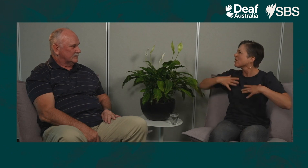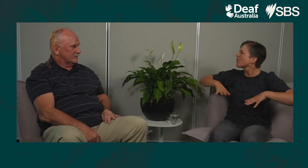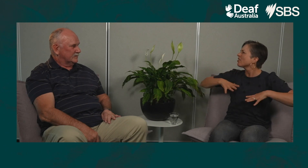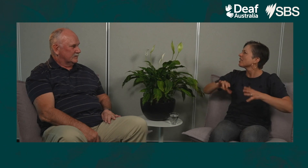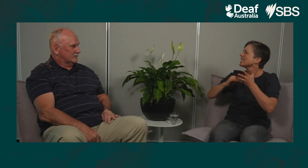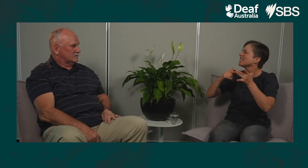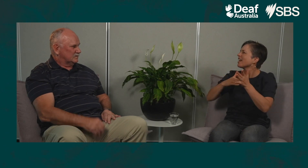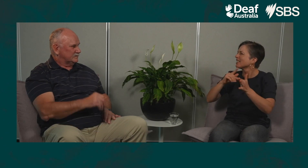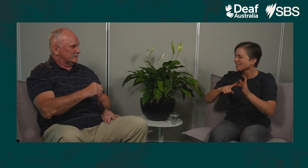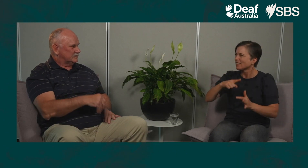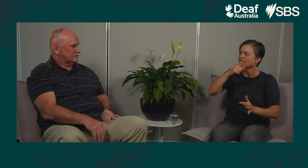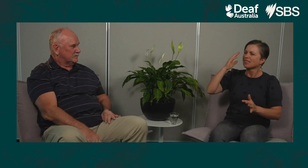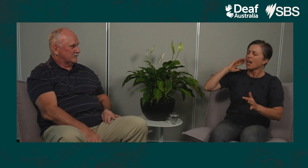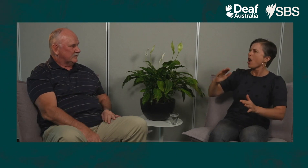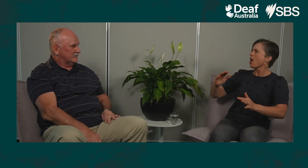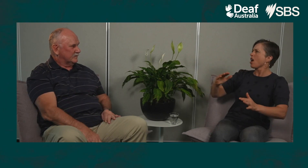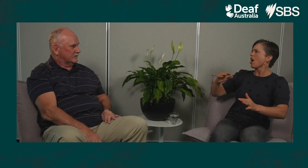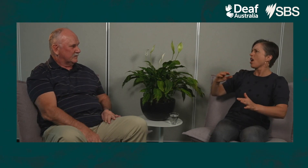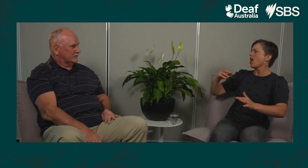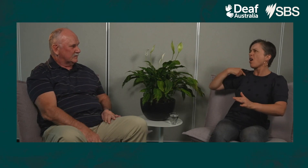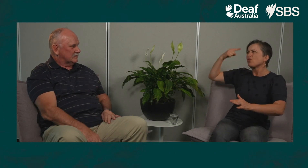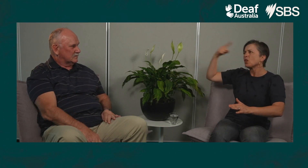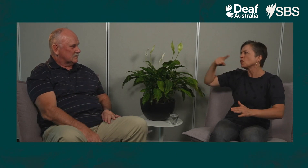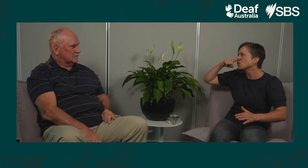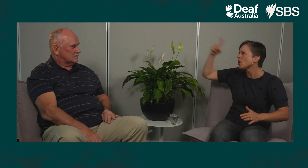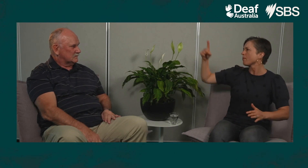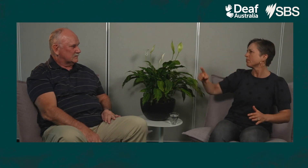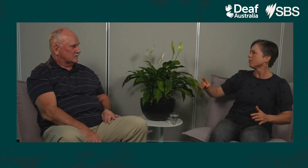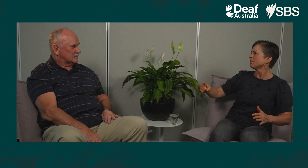the assistant will say ‘Oh I thought you were a snob!’